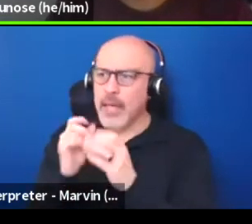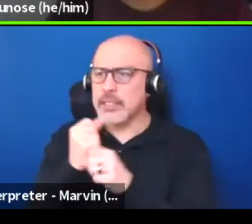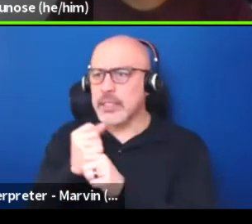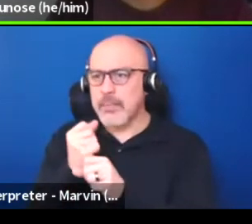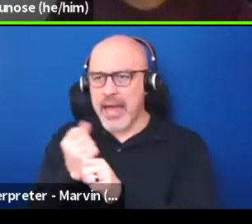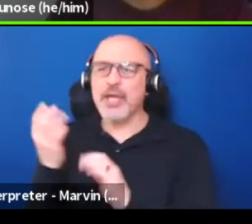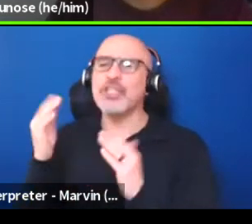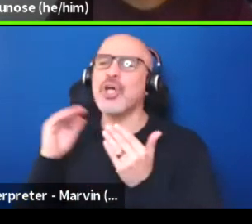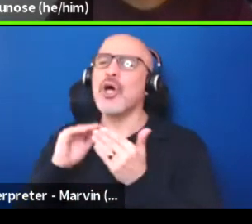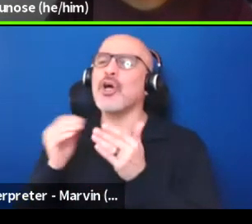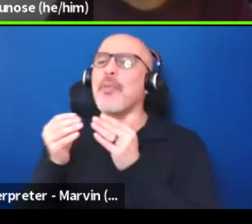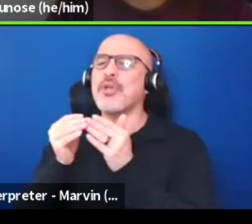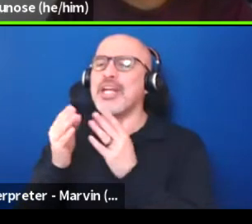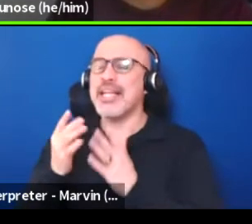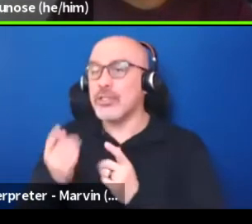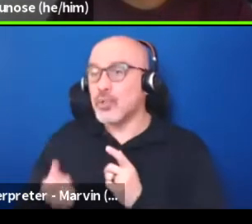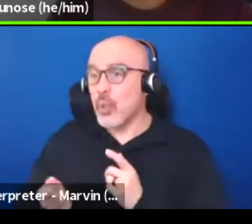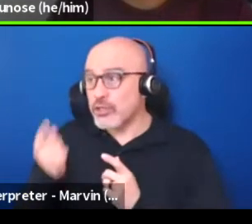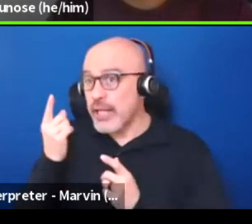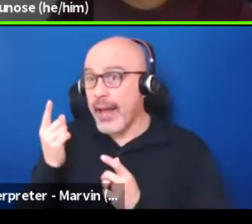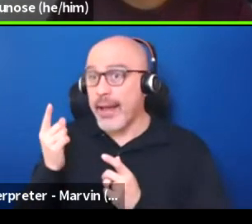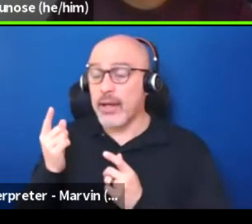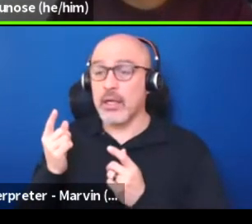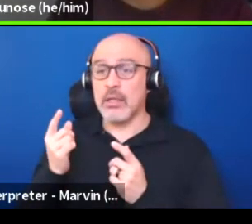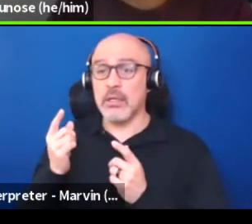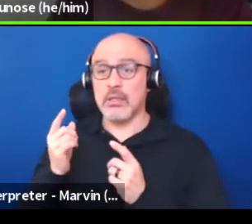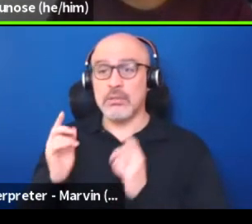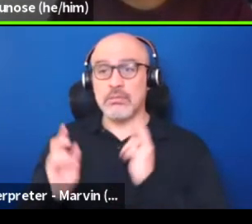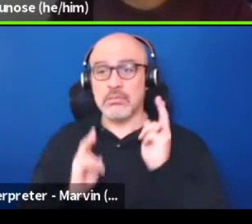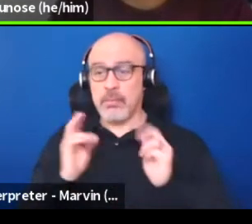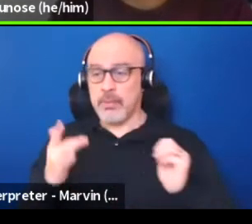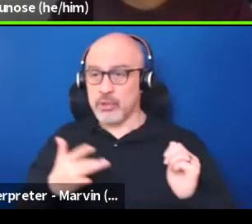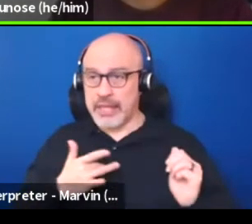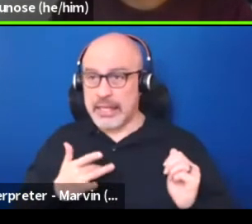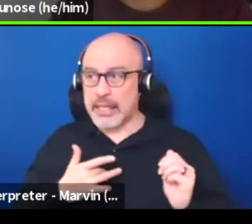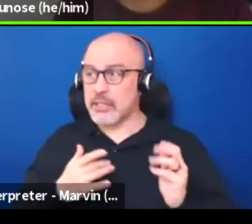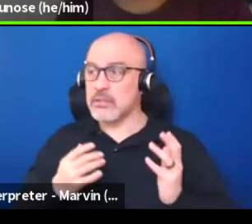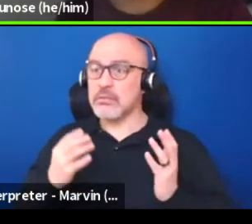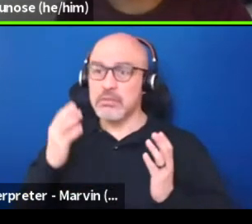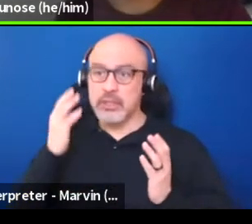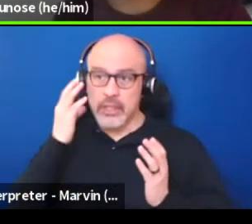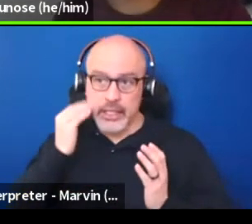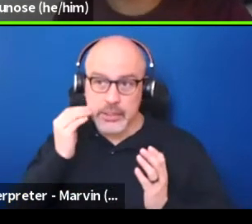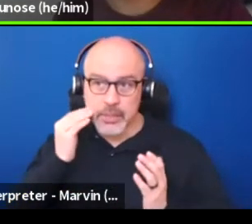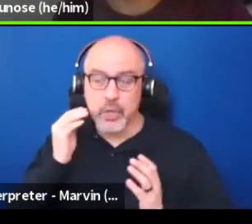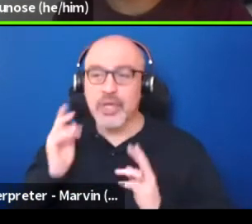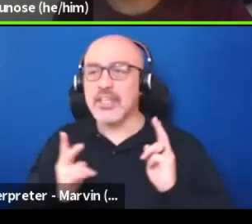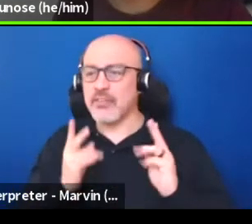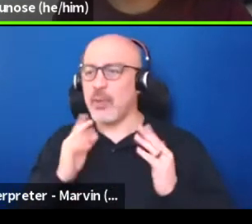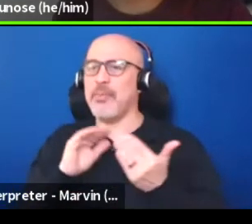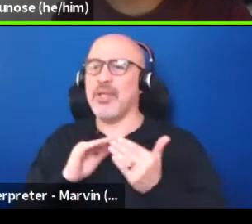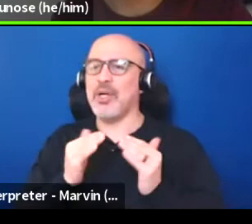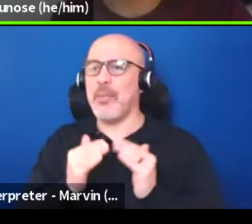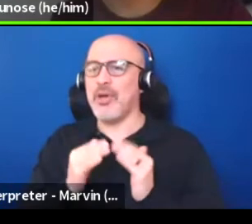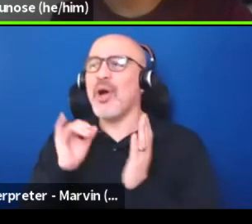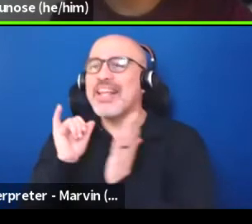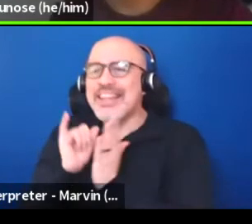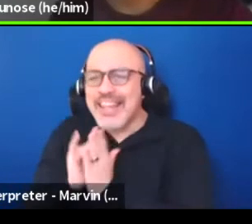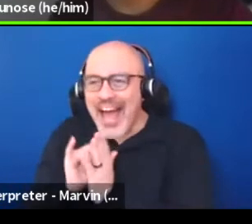to understand the feelings and the experiences of people in the community because that's ultimately what government should be about,